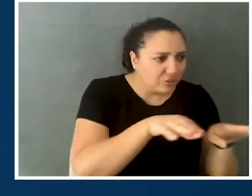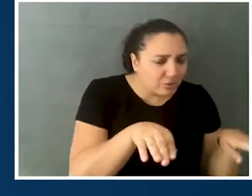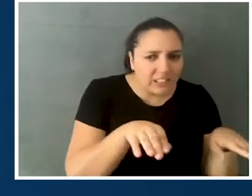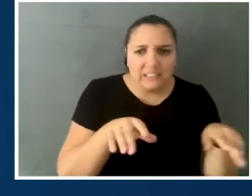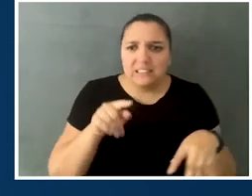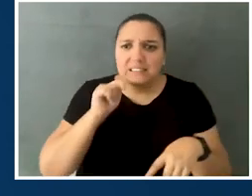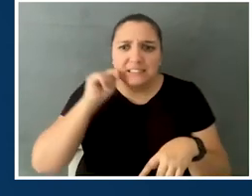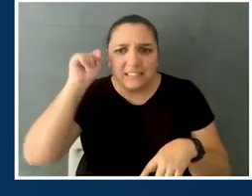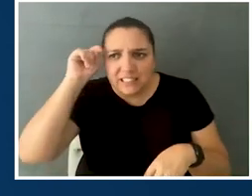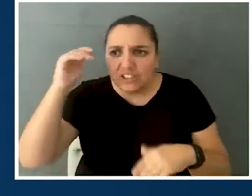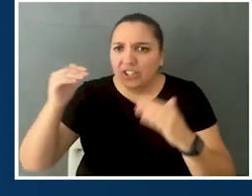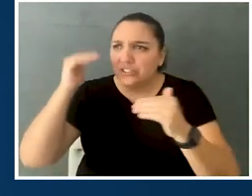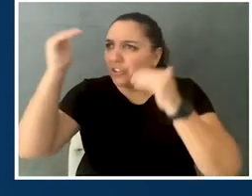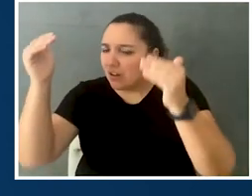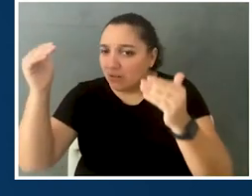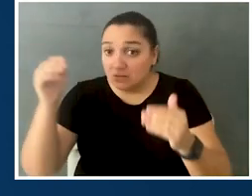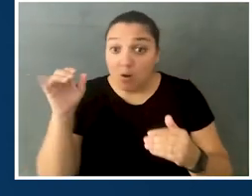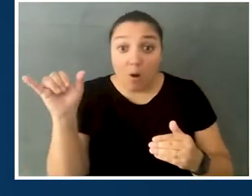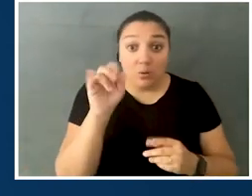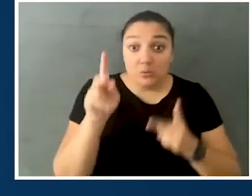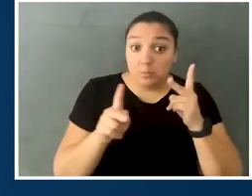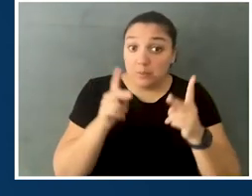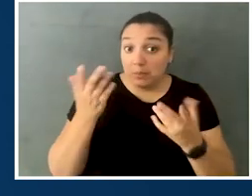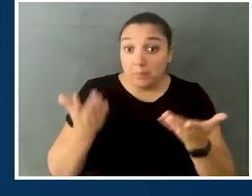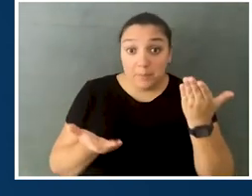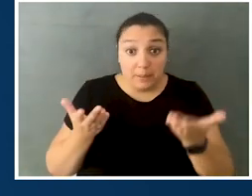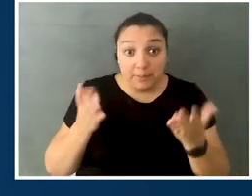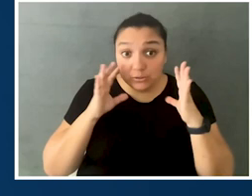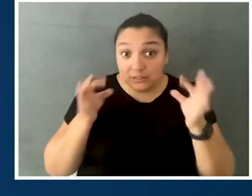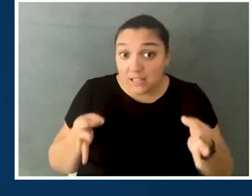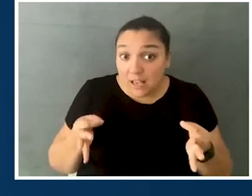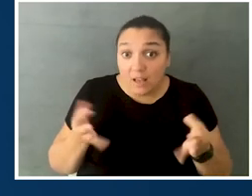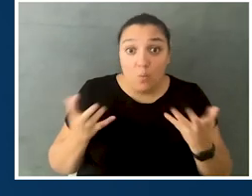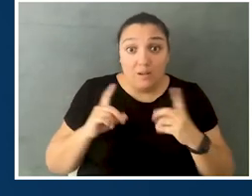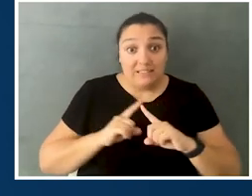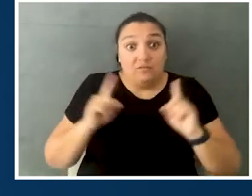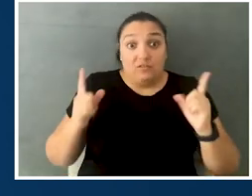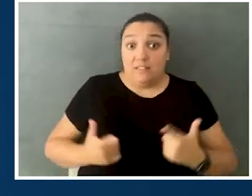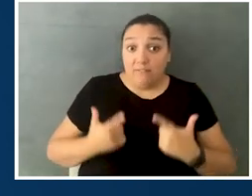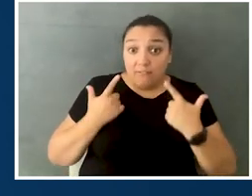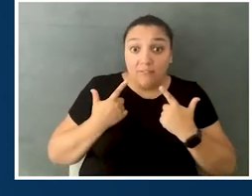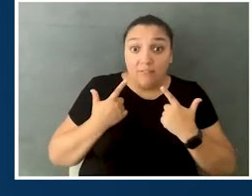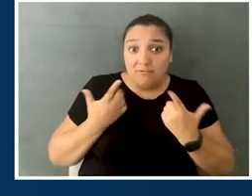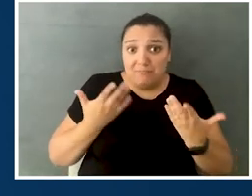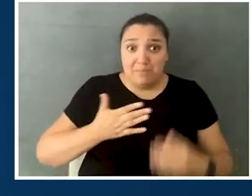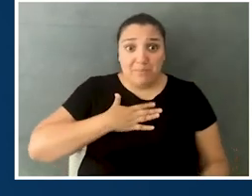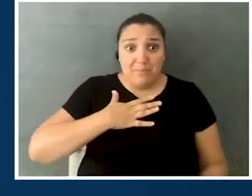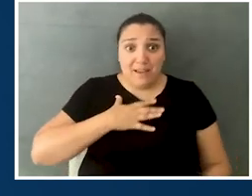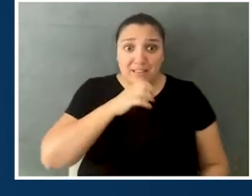as teenagers and adults, and even people who decide they're going to have a different life, even at my age, right?